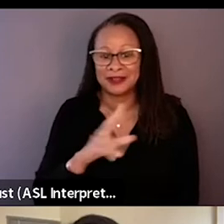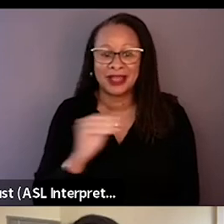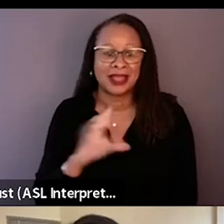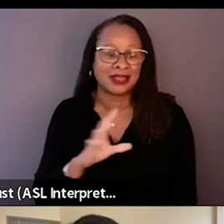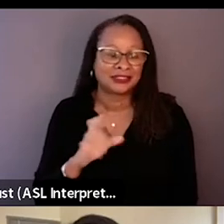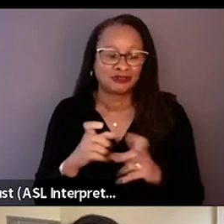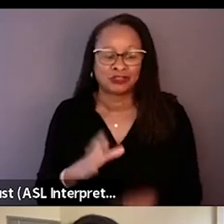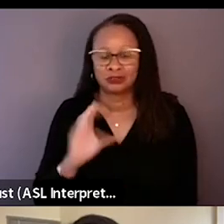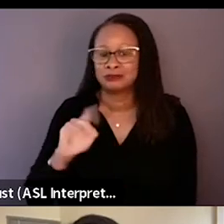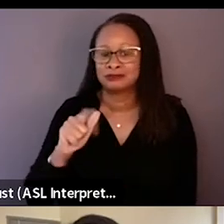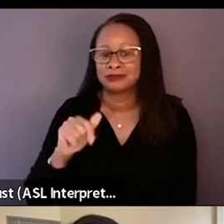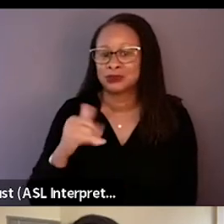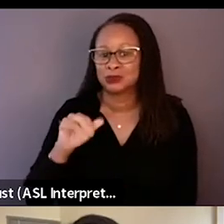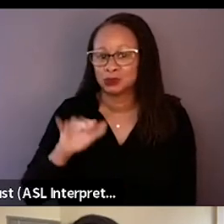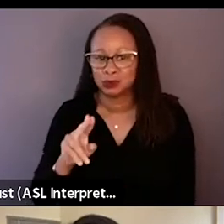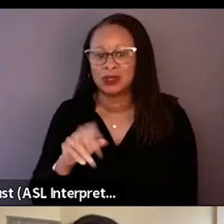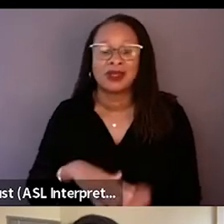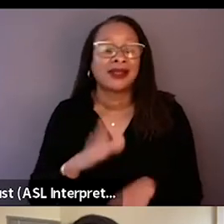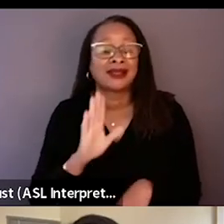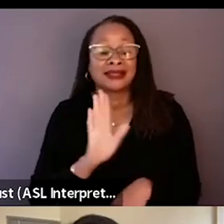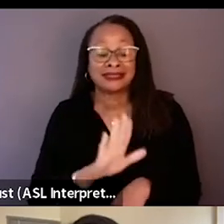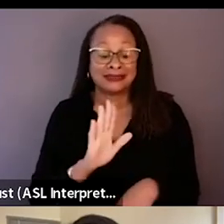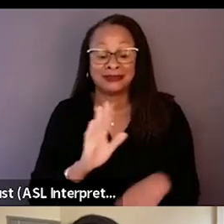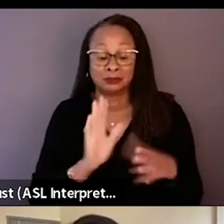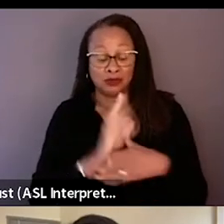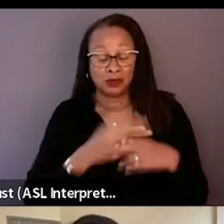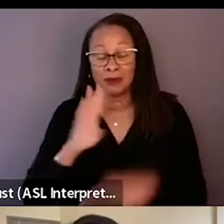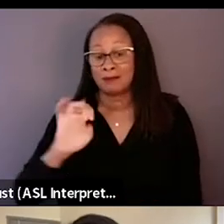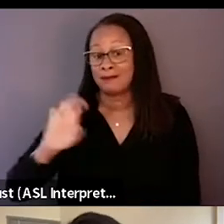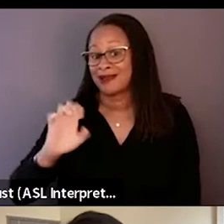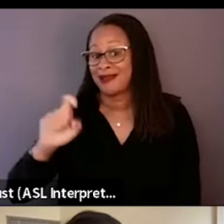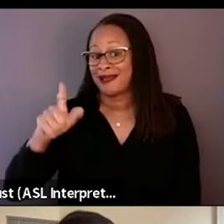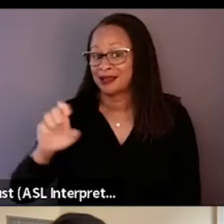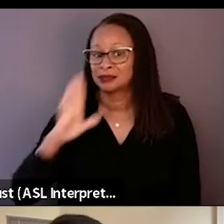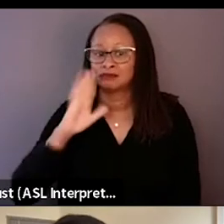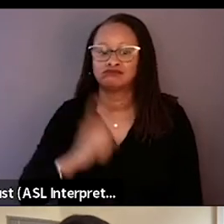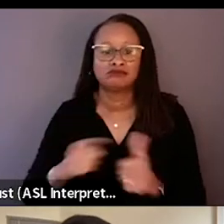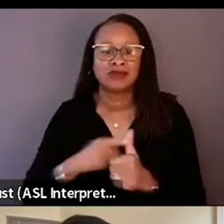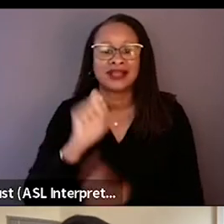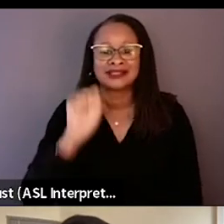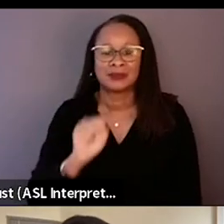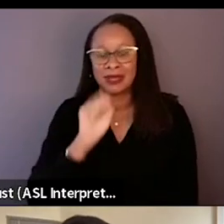whose film "Bad Axe" premiered at South by Southwest earlier this year. Joining David is EP Daniel Dae Kim,